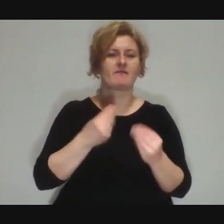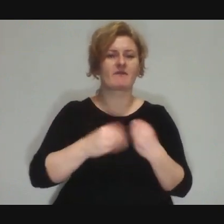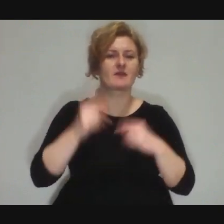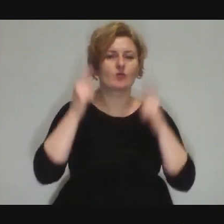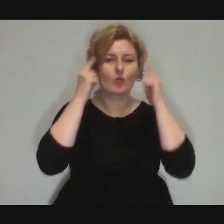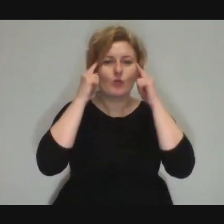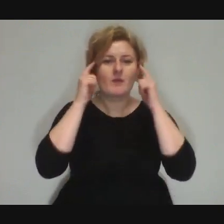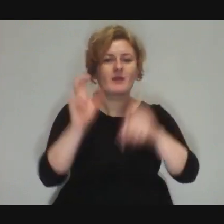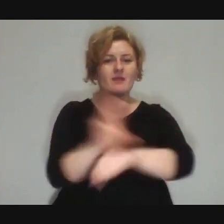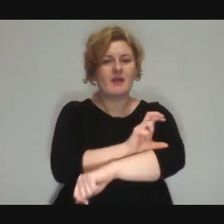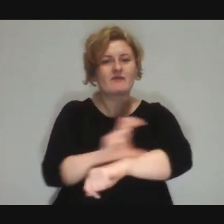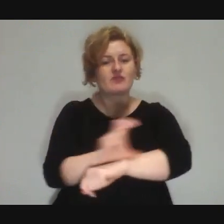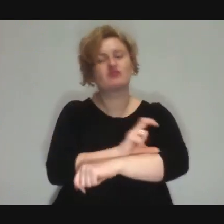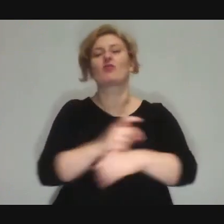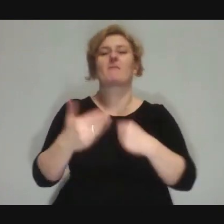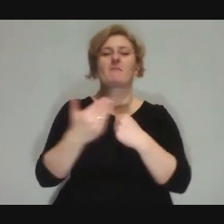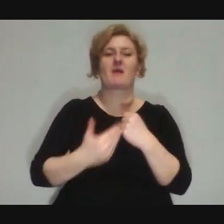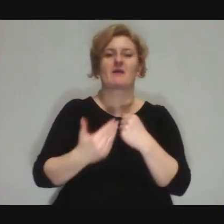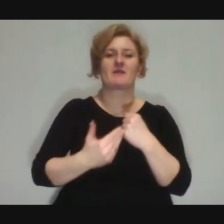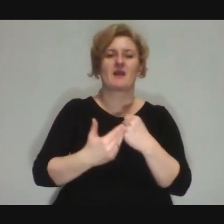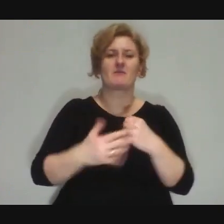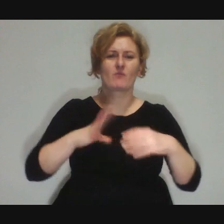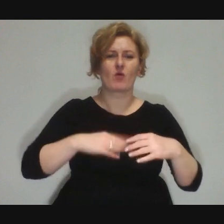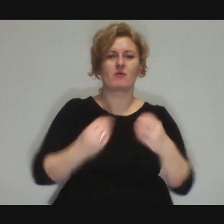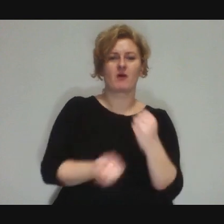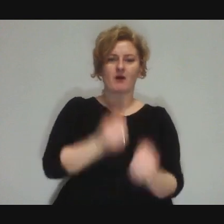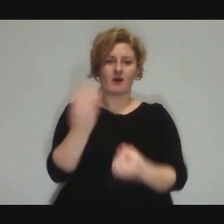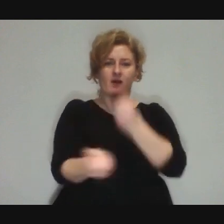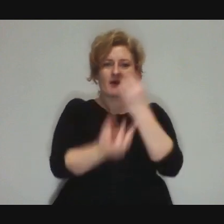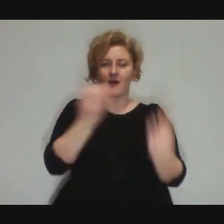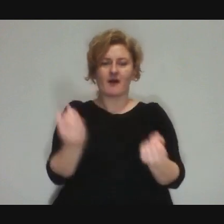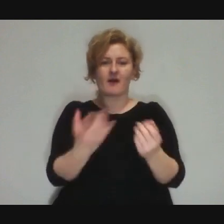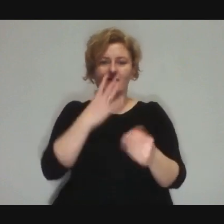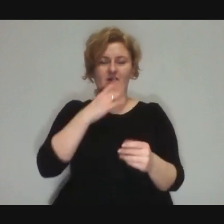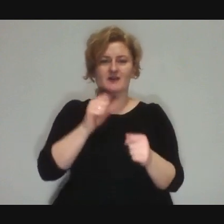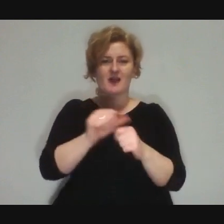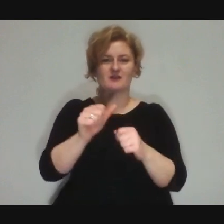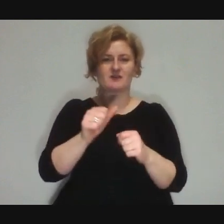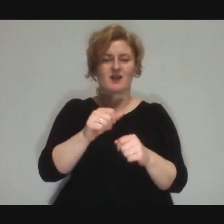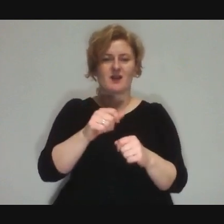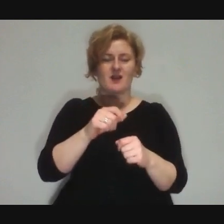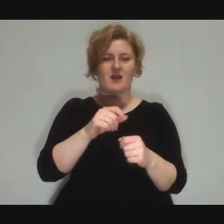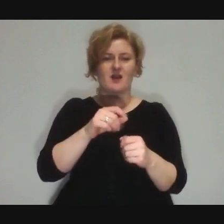there's a whole branch of juggling which is based on mathematical formulae, calculations,